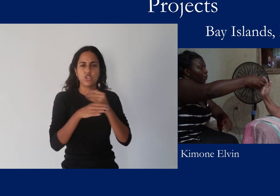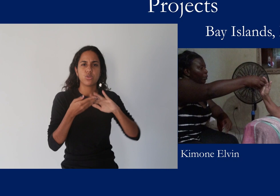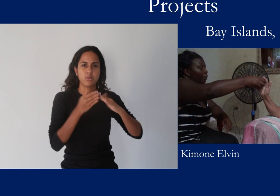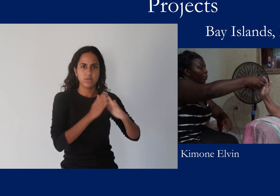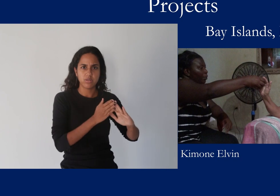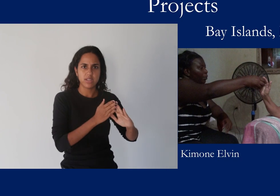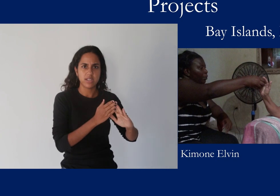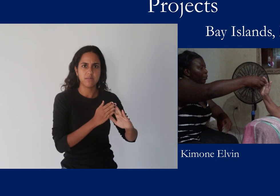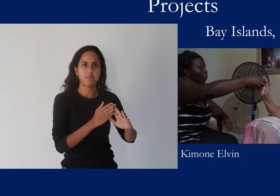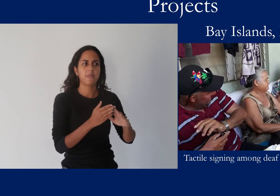The Bay Islands signing community